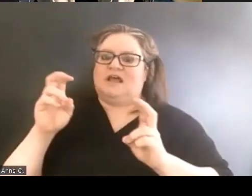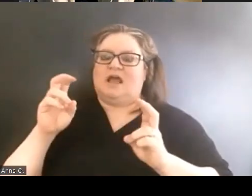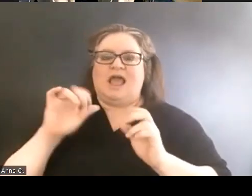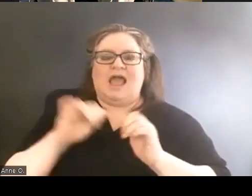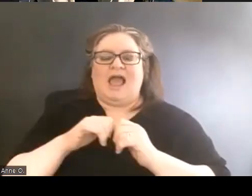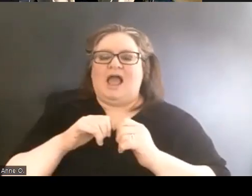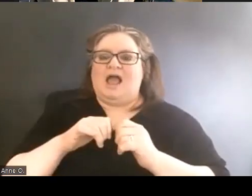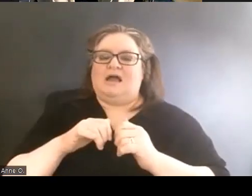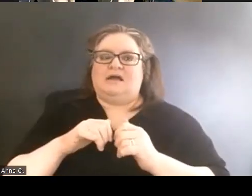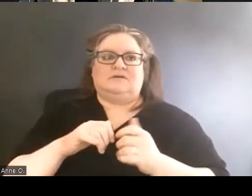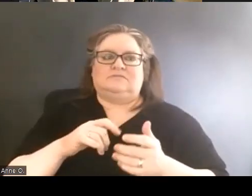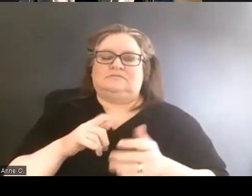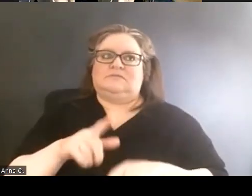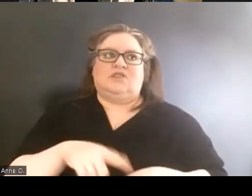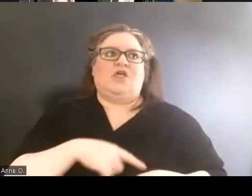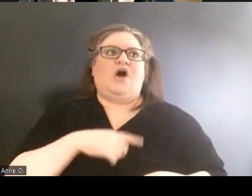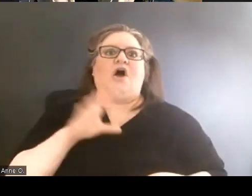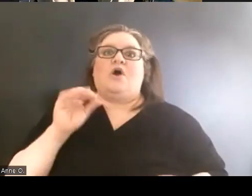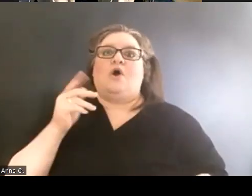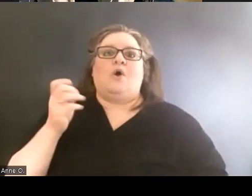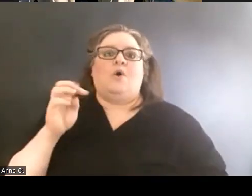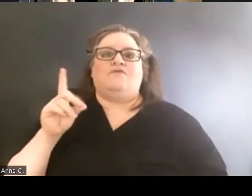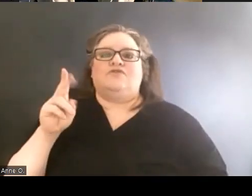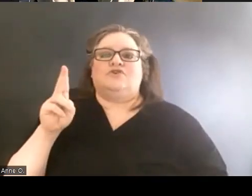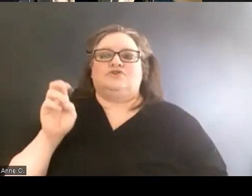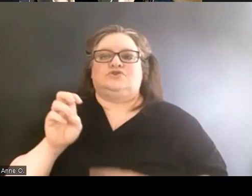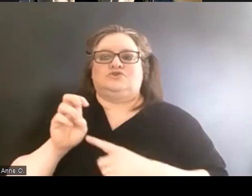and establishing a cultural center on the campus has been.